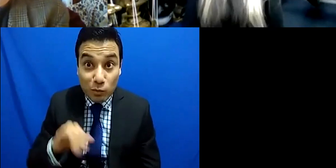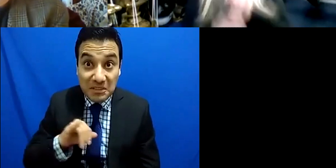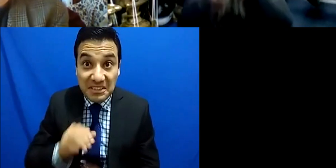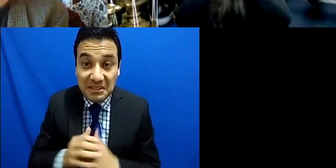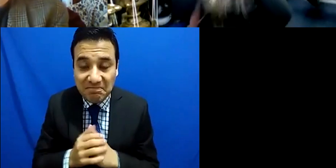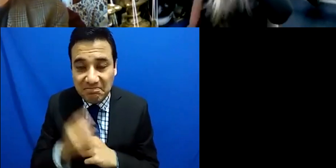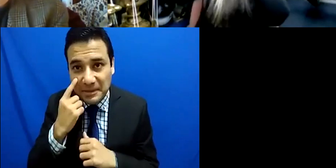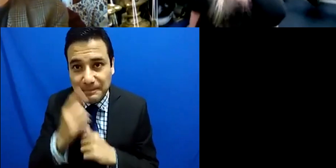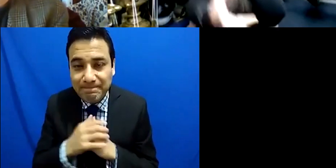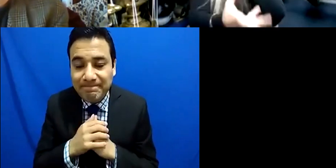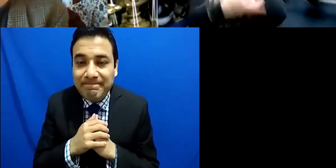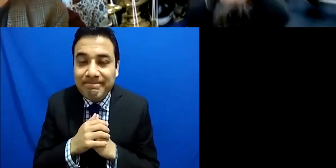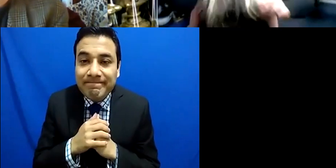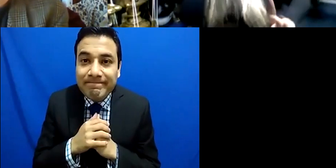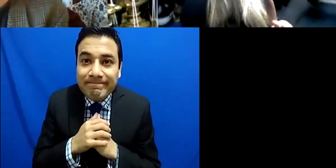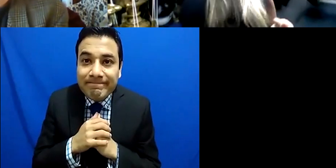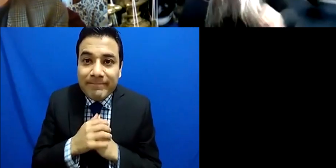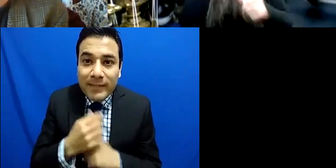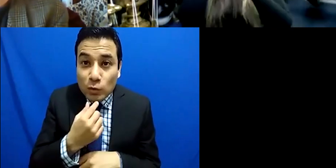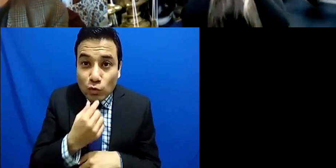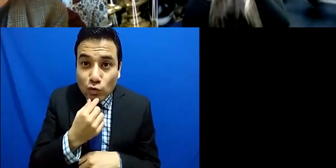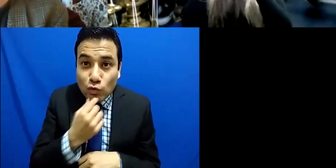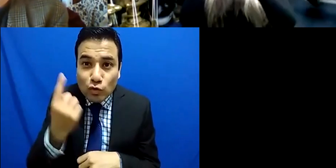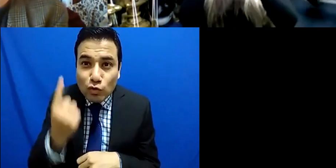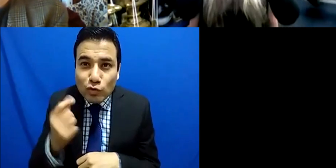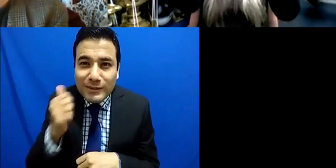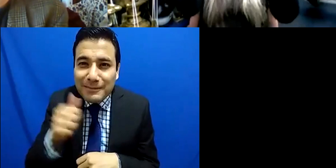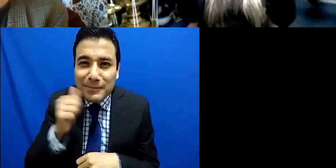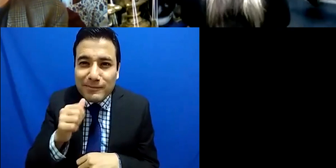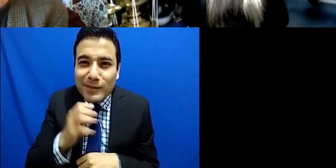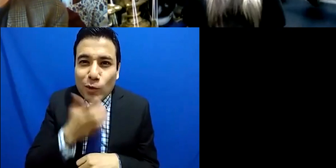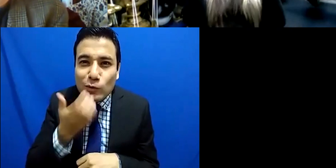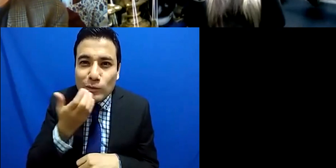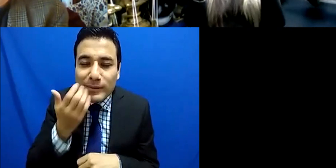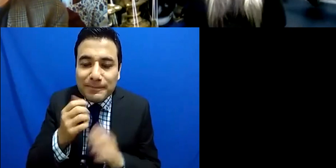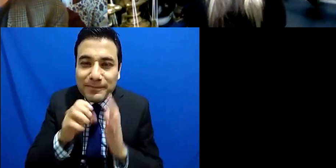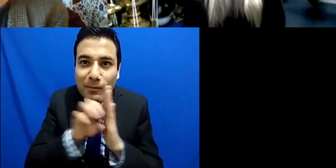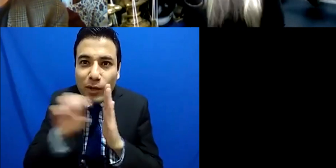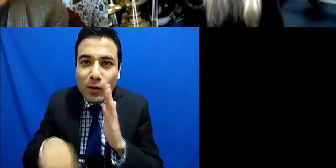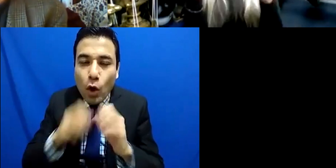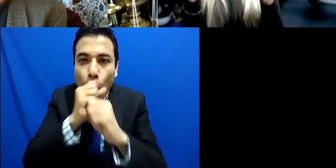they blow up a balloon you know just a normal balloon and they just hold the balloon